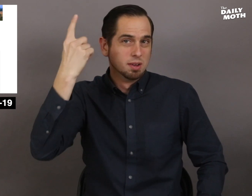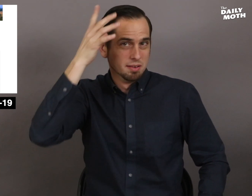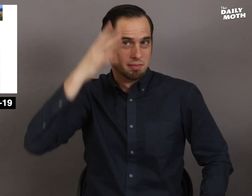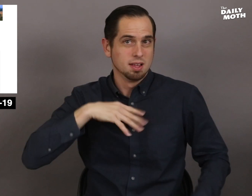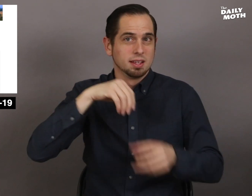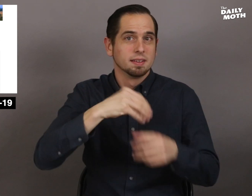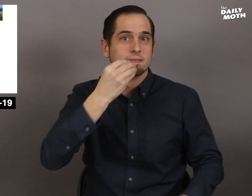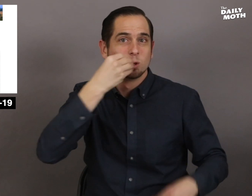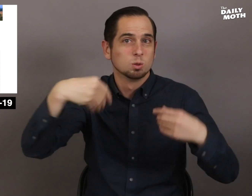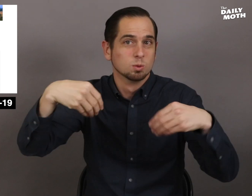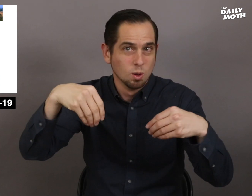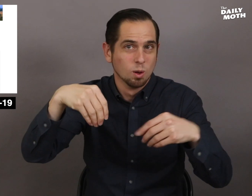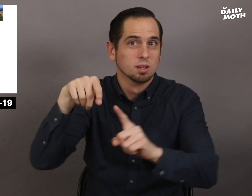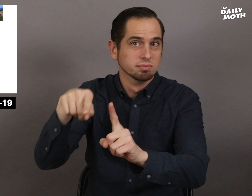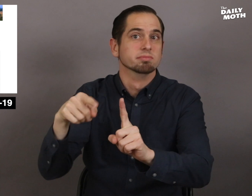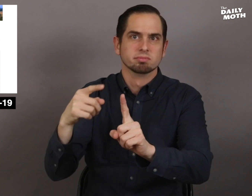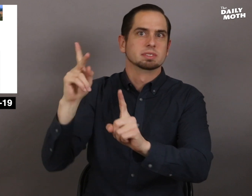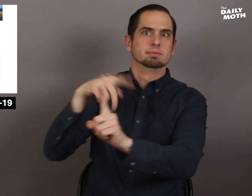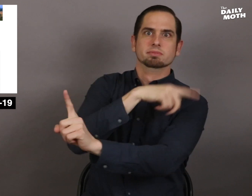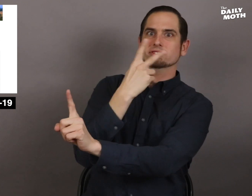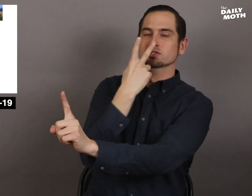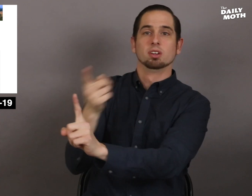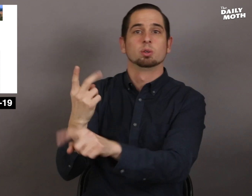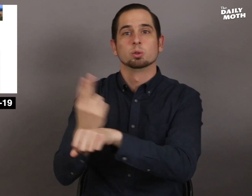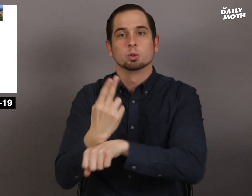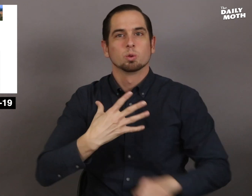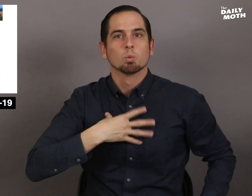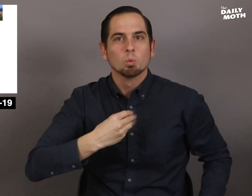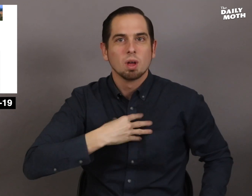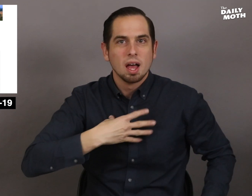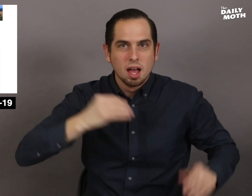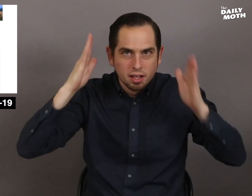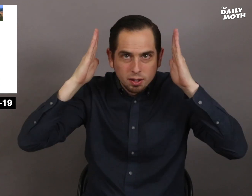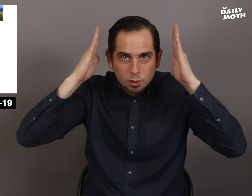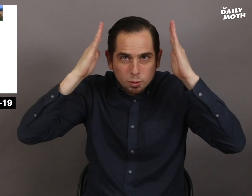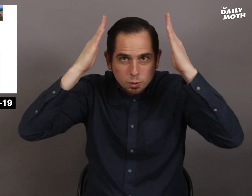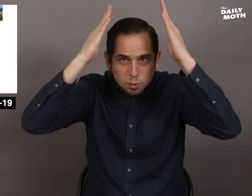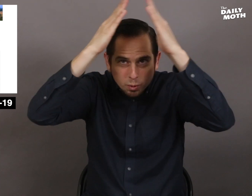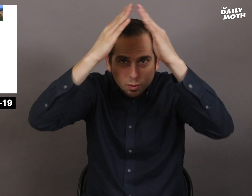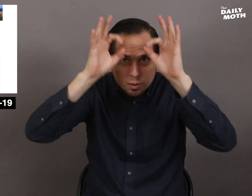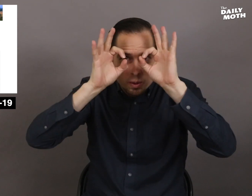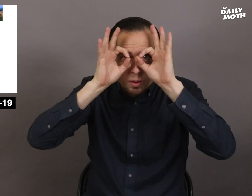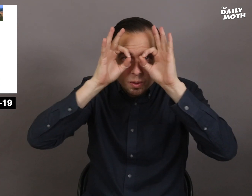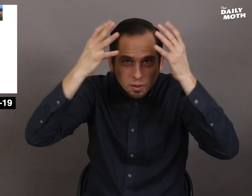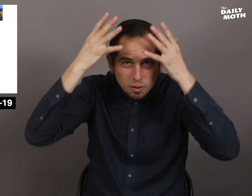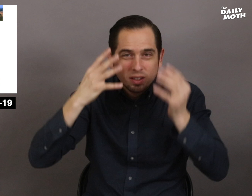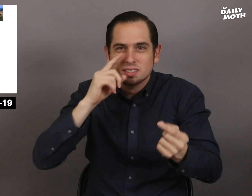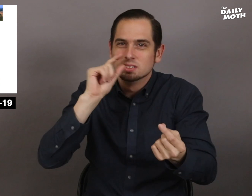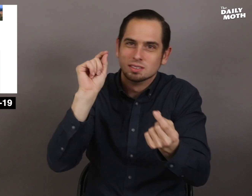a man in a grocery store was spotted wearing a white hood